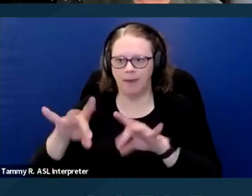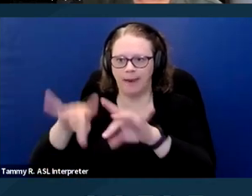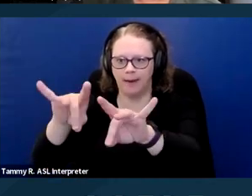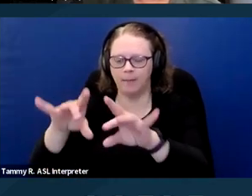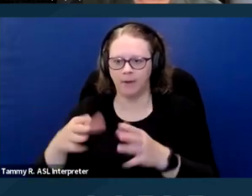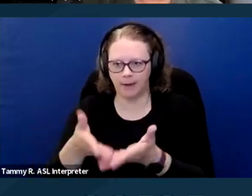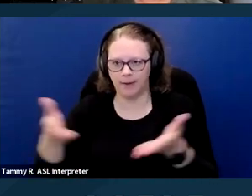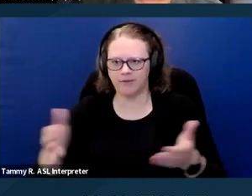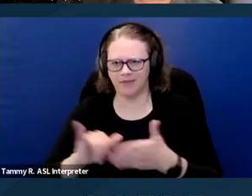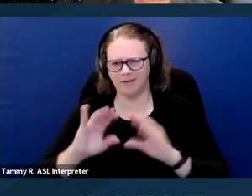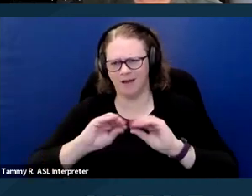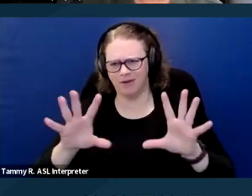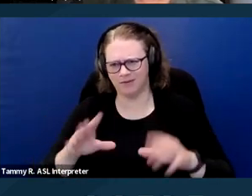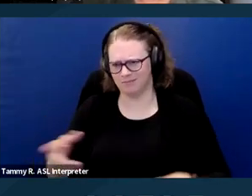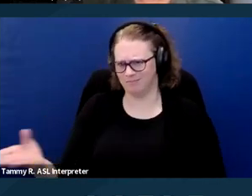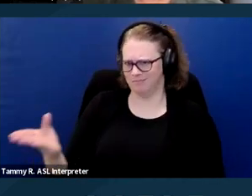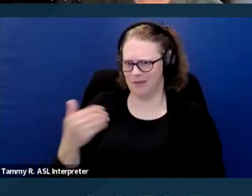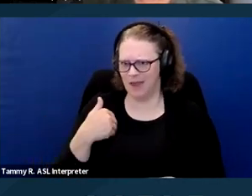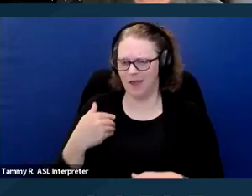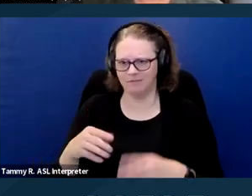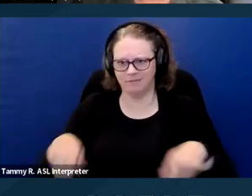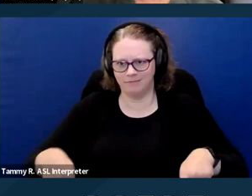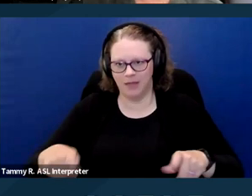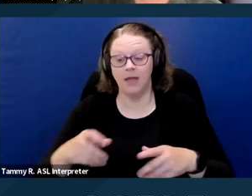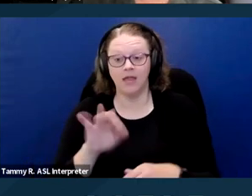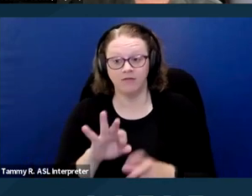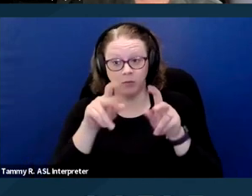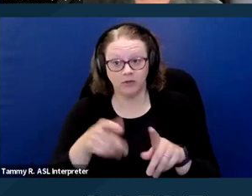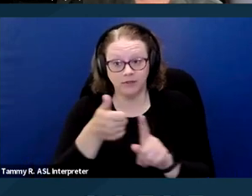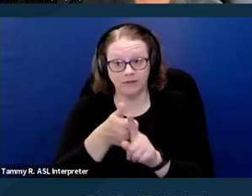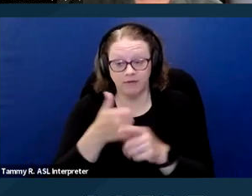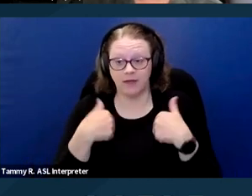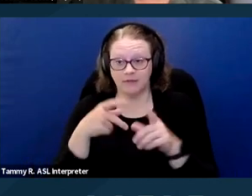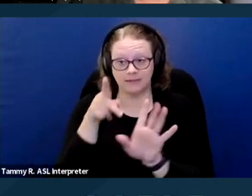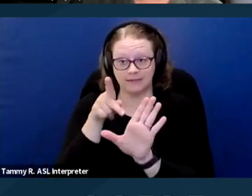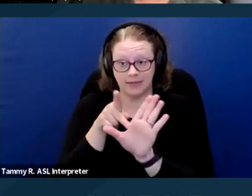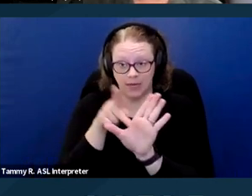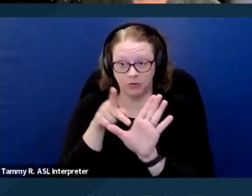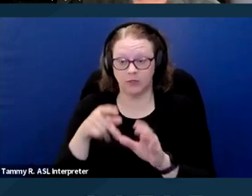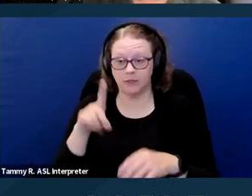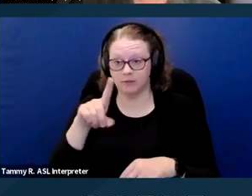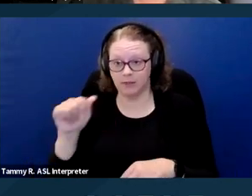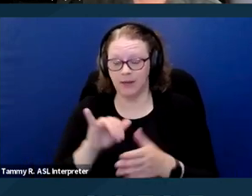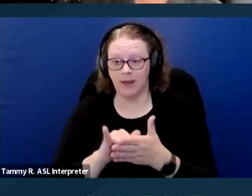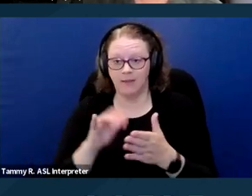if it is a person with a psychiatric disability and the the dog provides some kind of